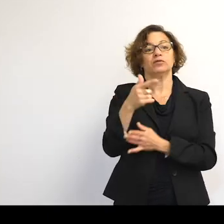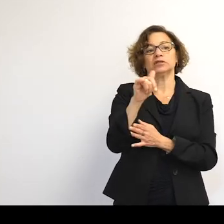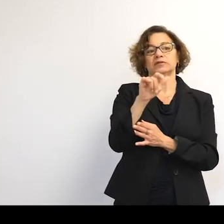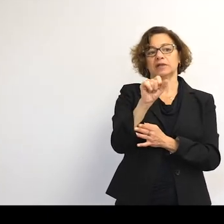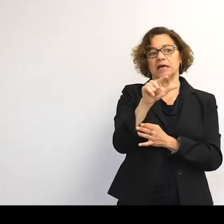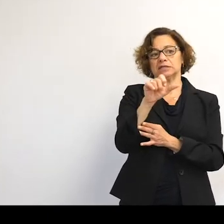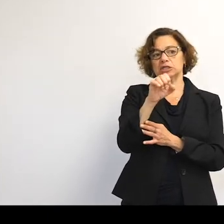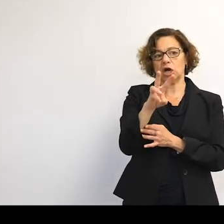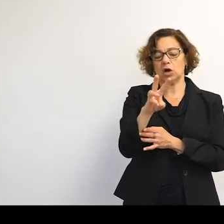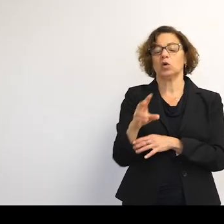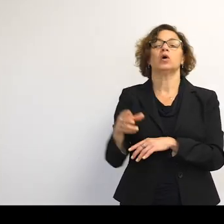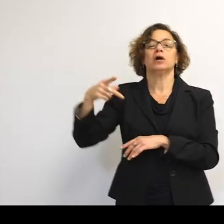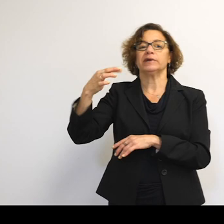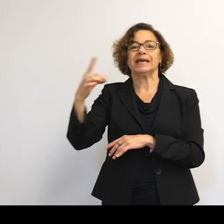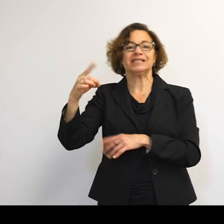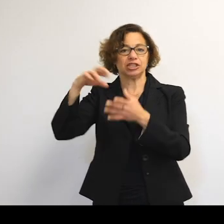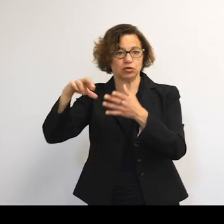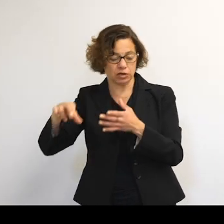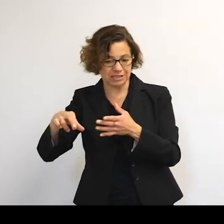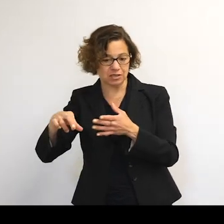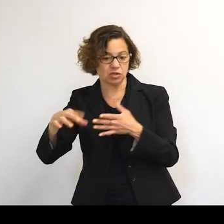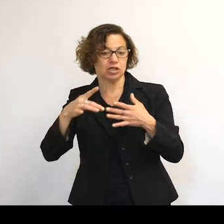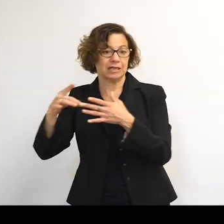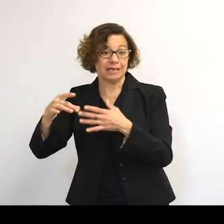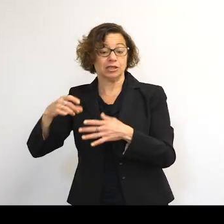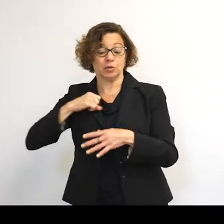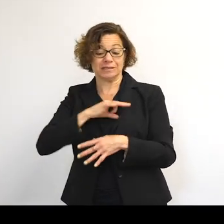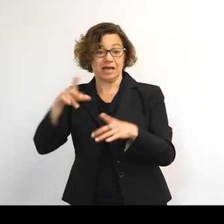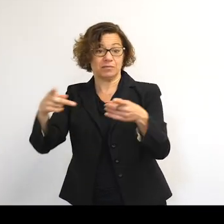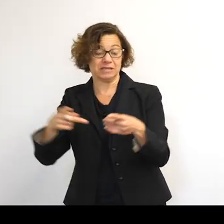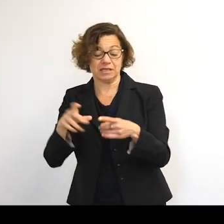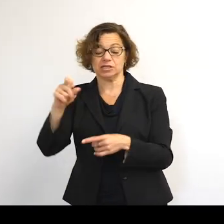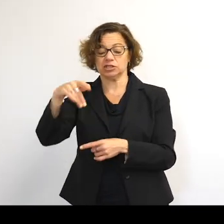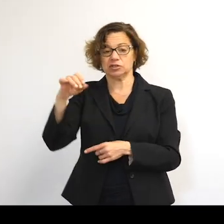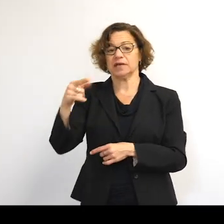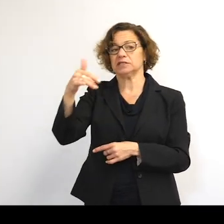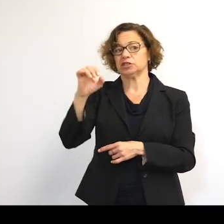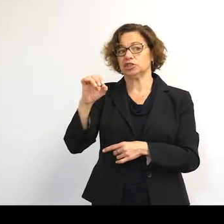And he carried out post-doctoral research leading to a faculty position at the Space Geodesy